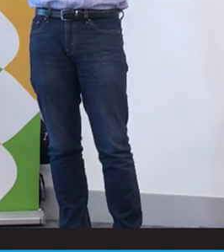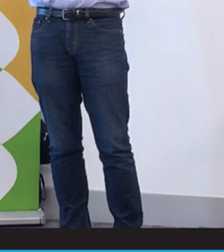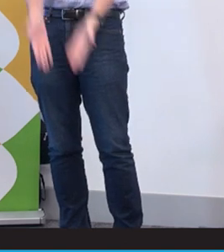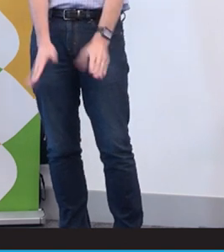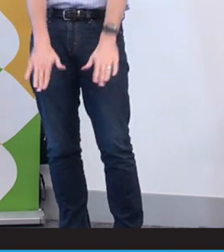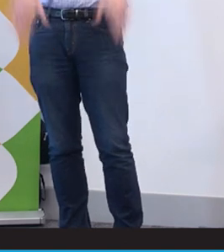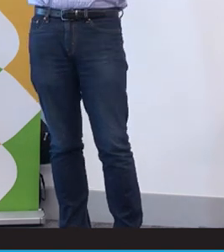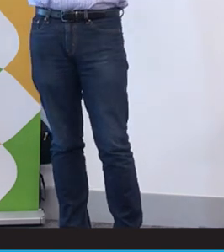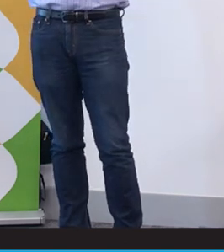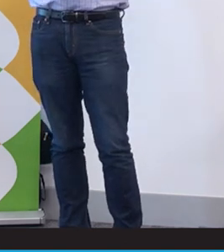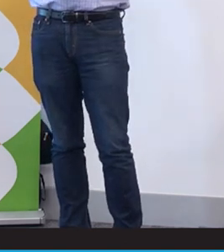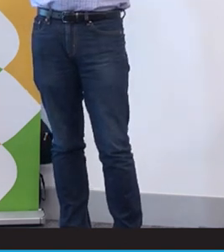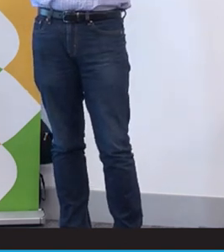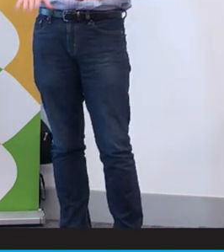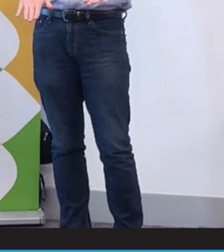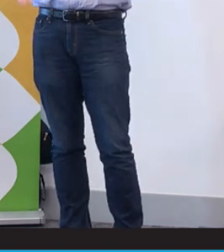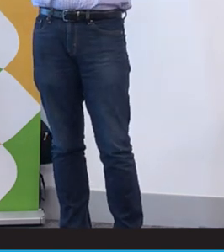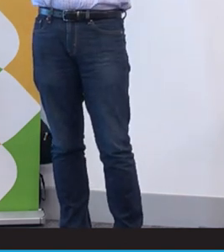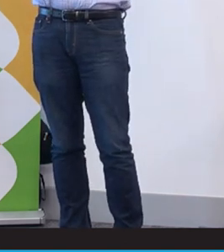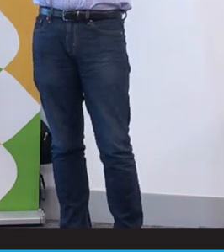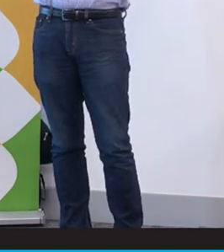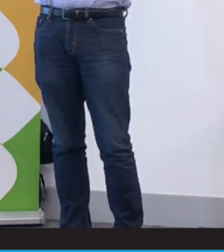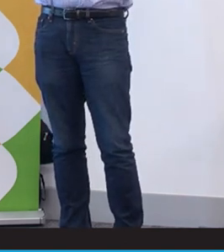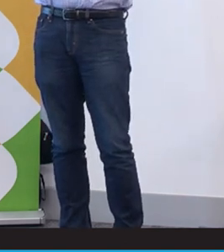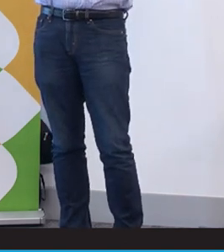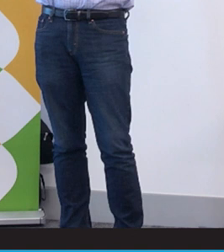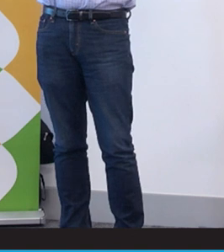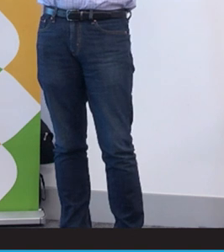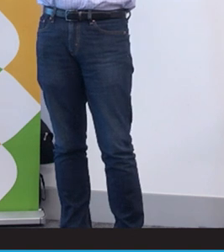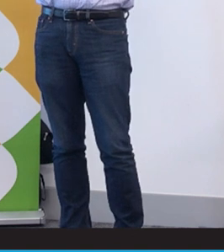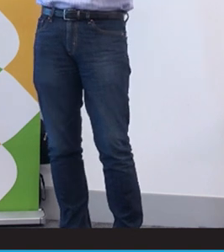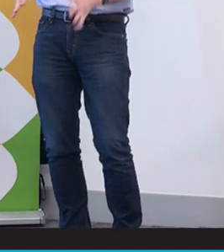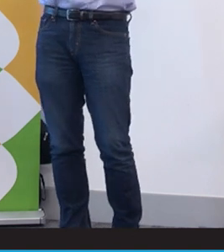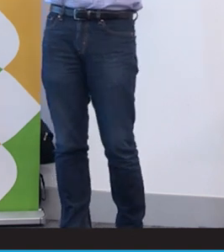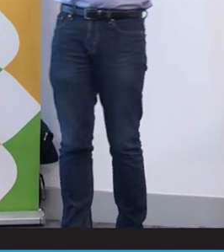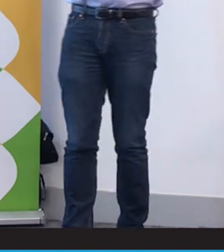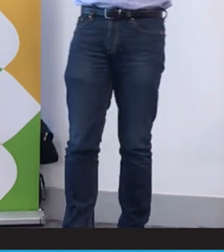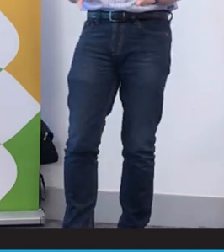value of investing in Auslan from very young. As they grow they can make their own decision.